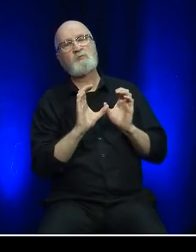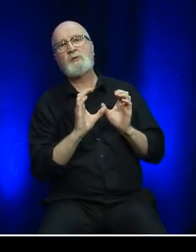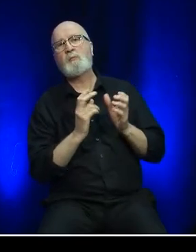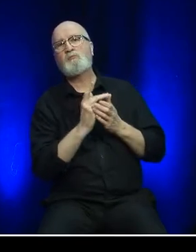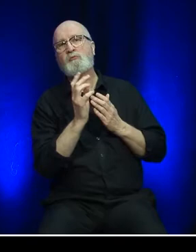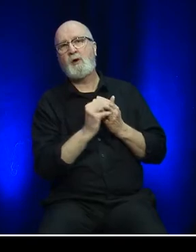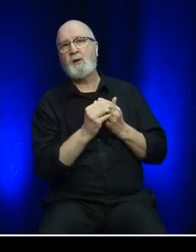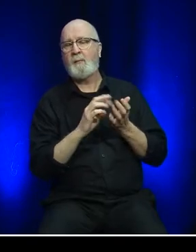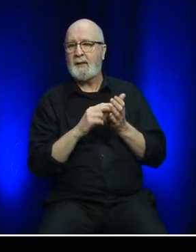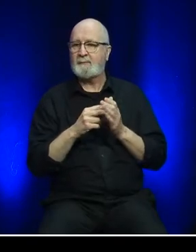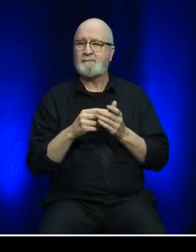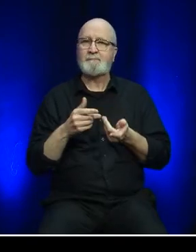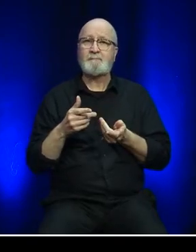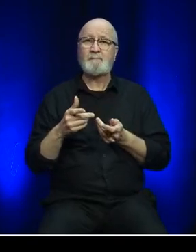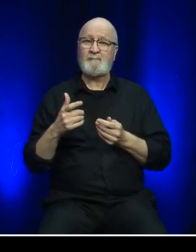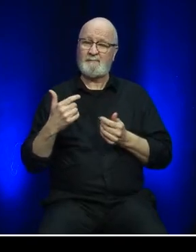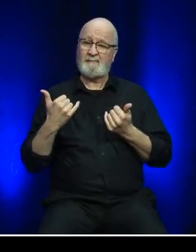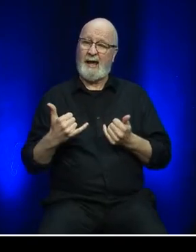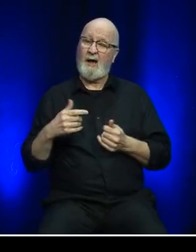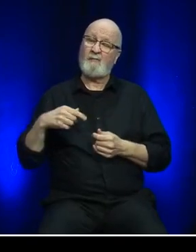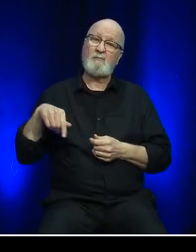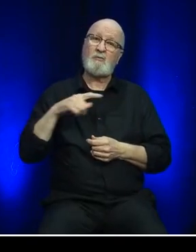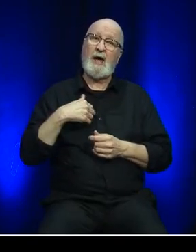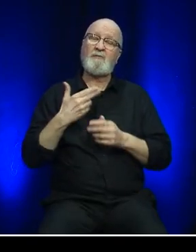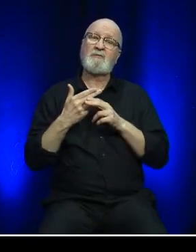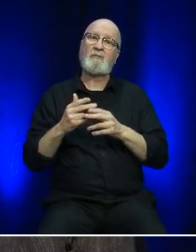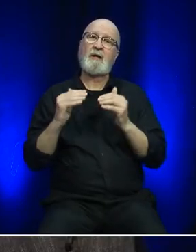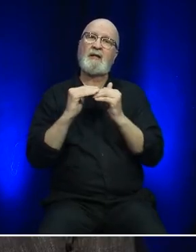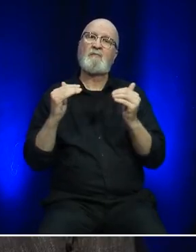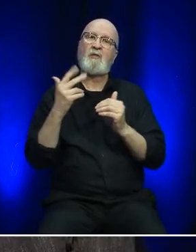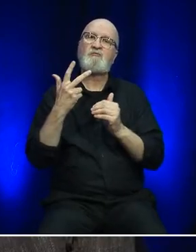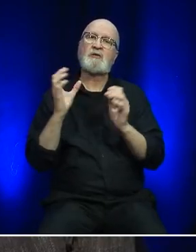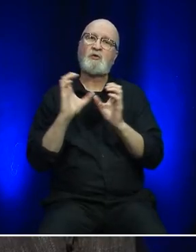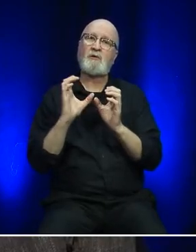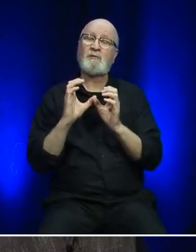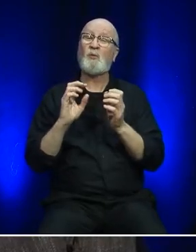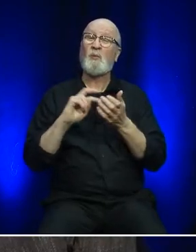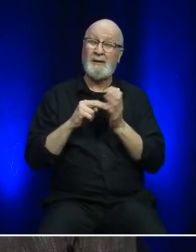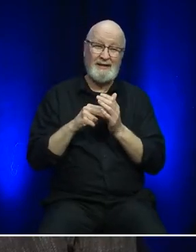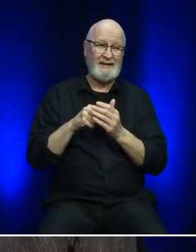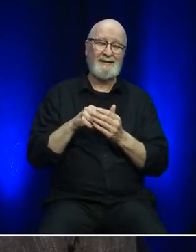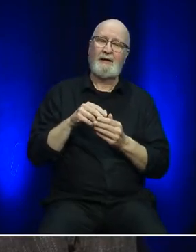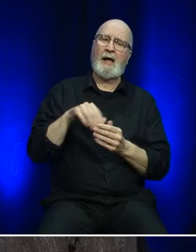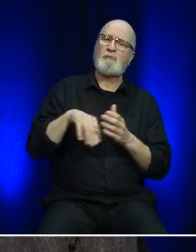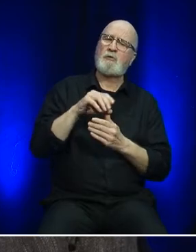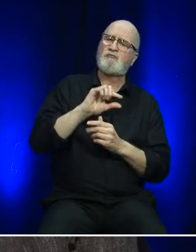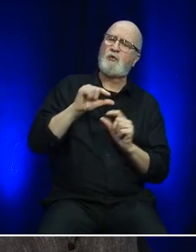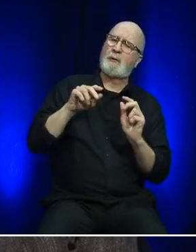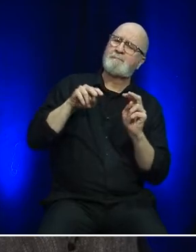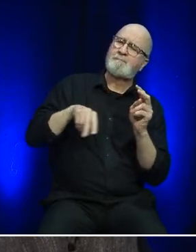We currently hold a Level 3 certification targeting environmental issues such as greenhouse gases,